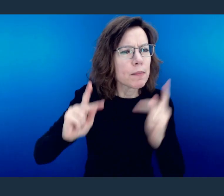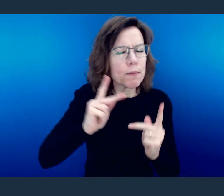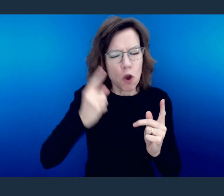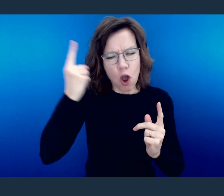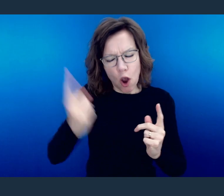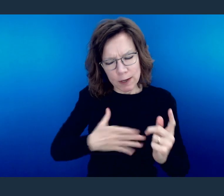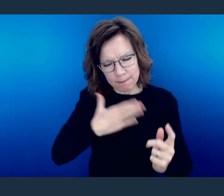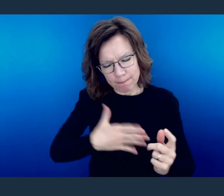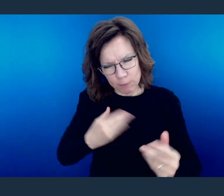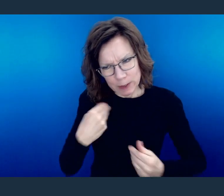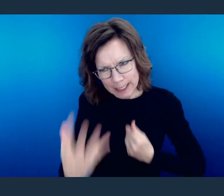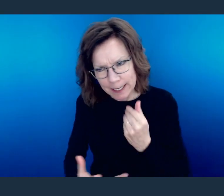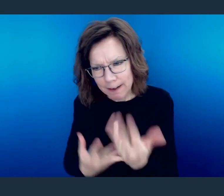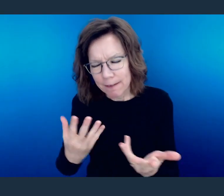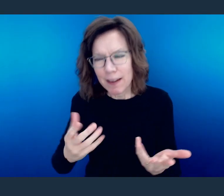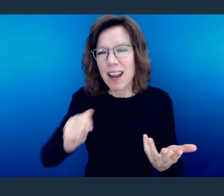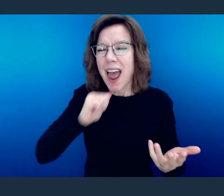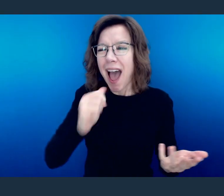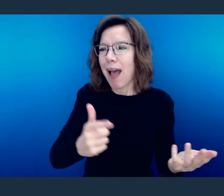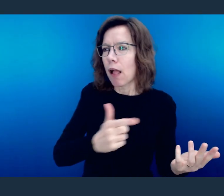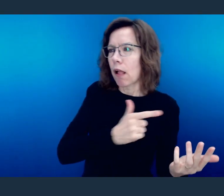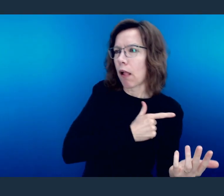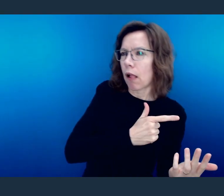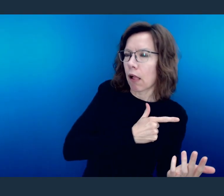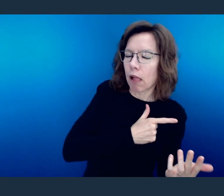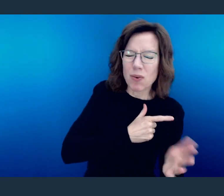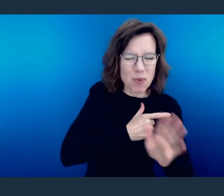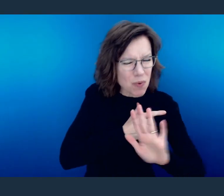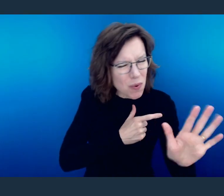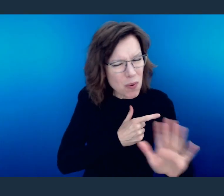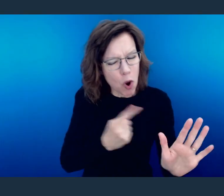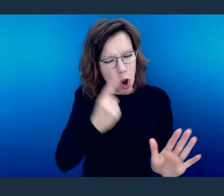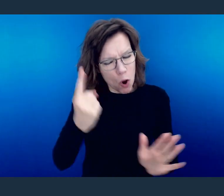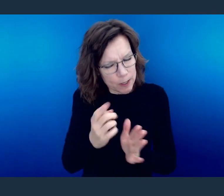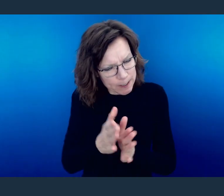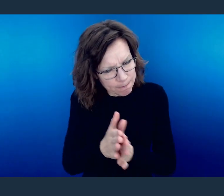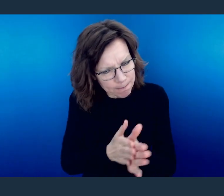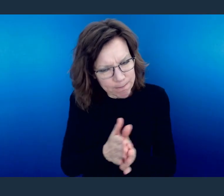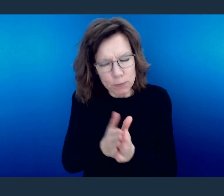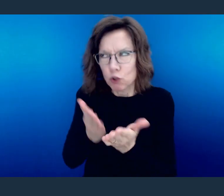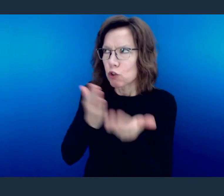Do not be slothful in zeal, be fervent in spirit, serve the Lord.